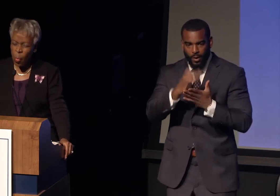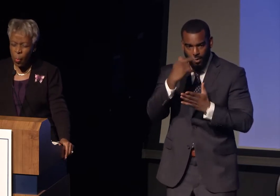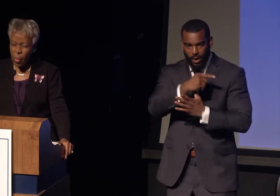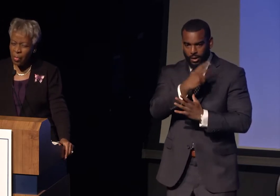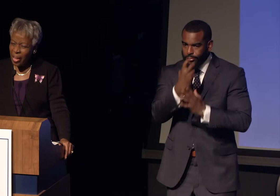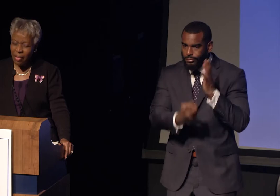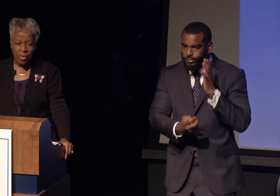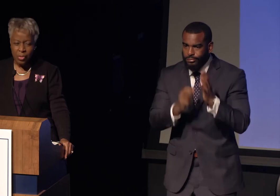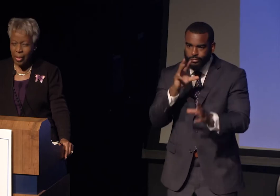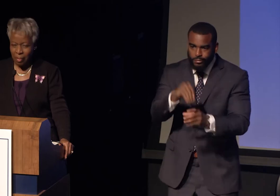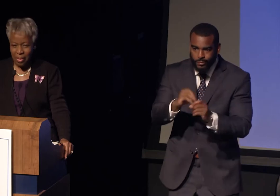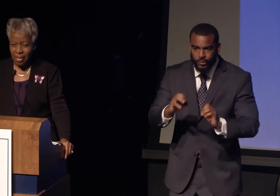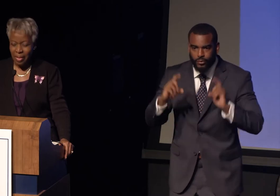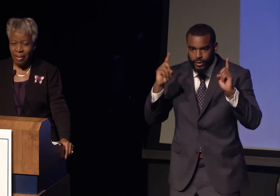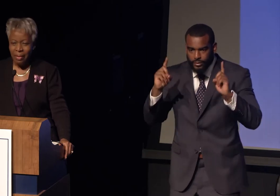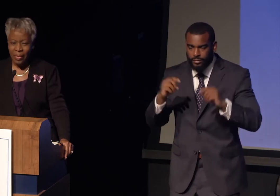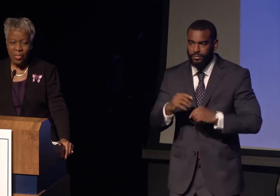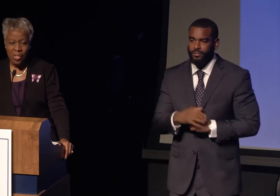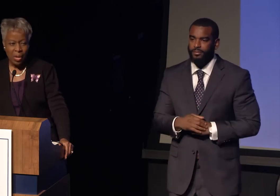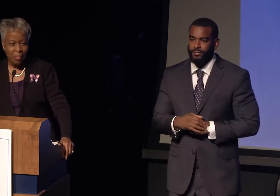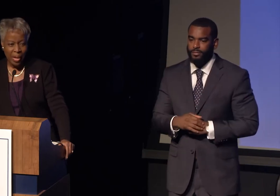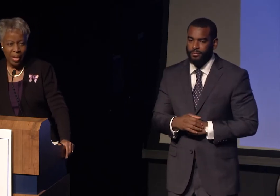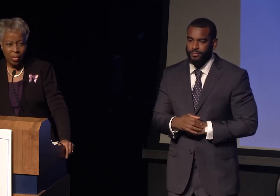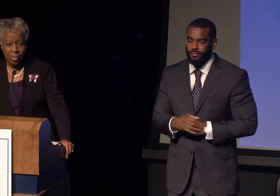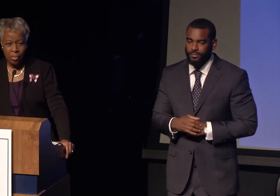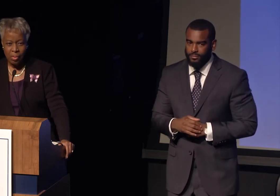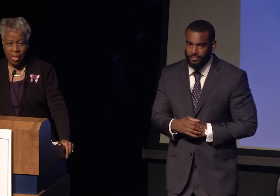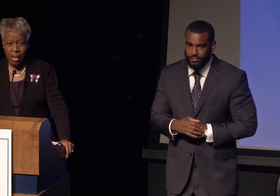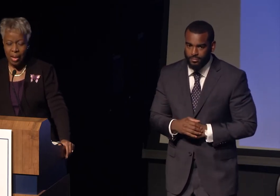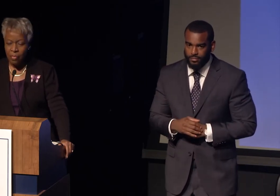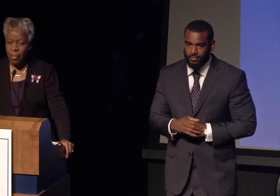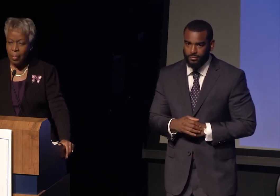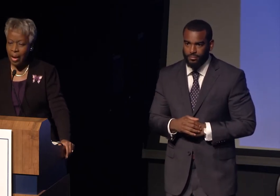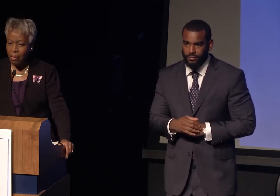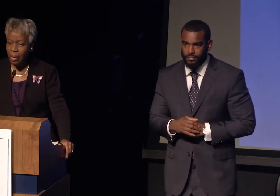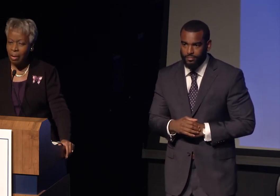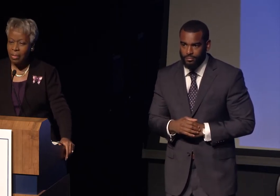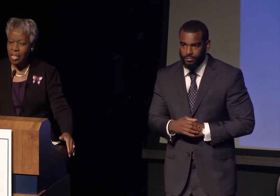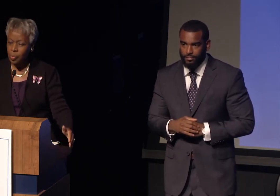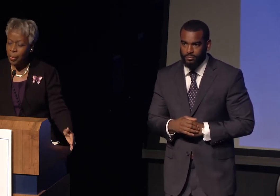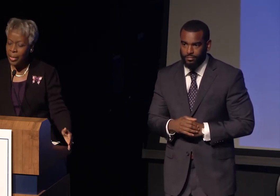Who would have ever dreamt that this young man, who came from the background, the experiences,